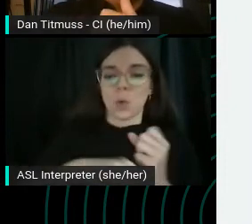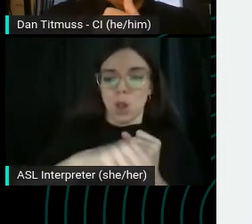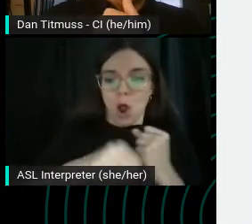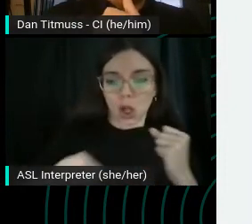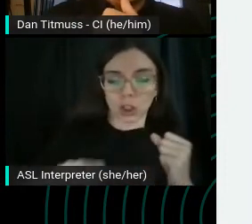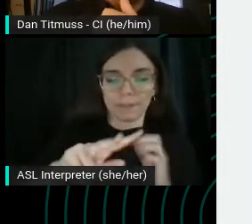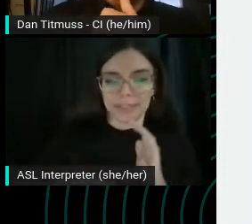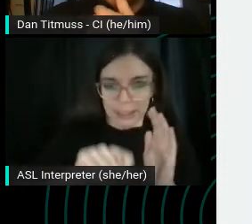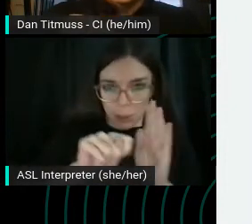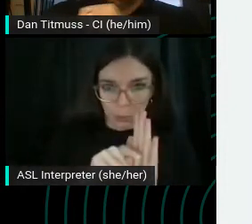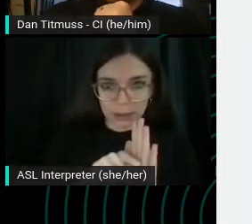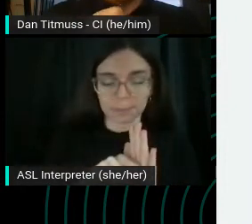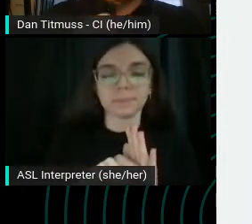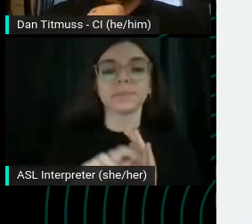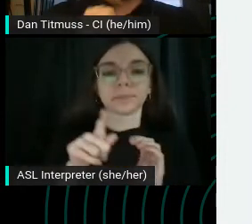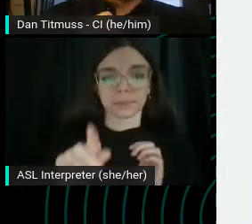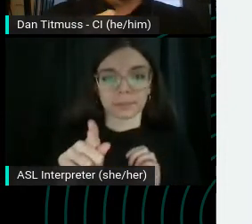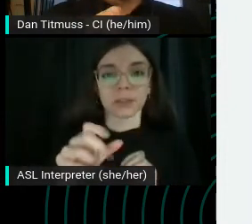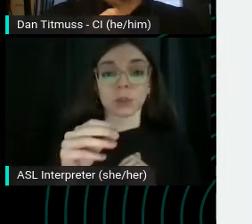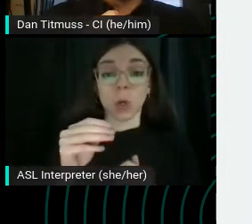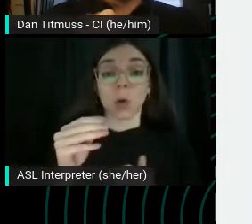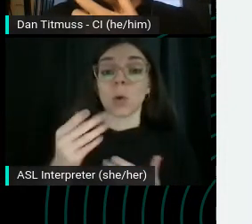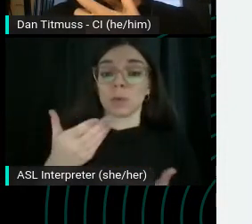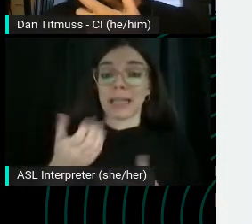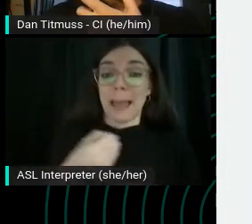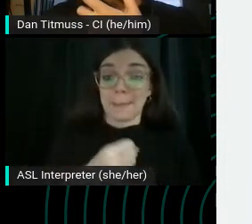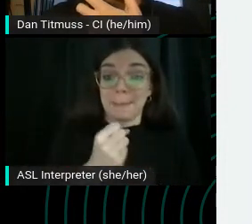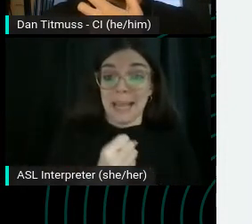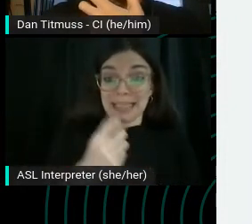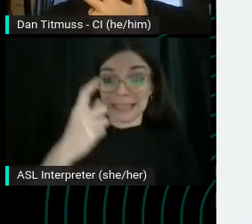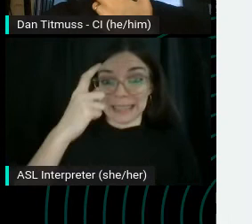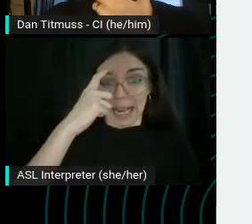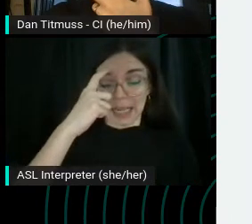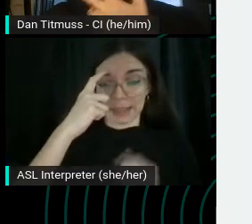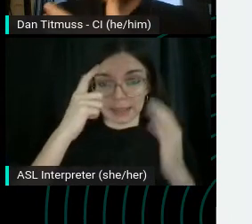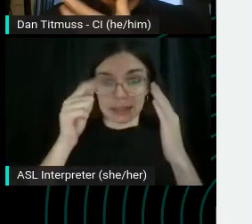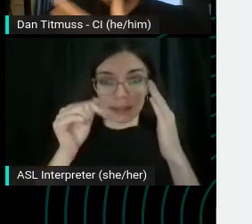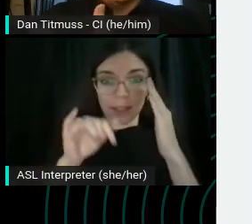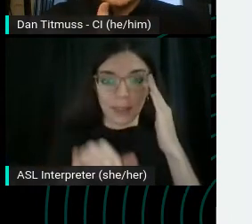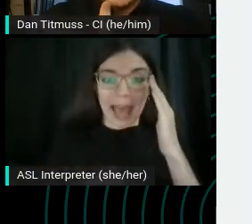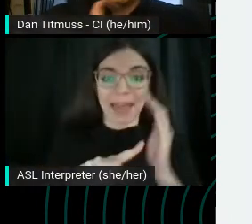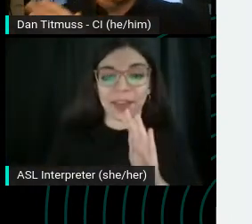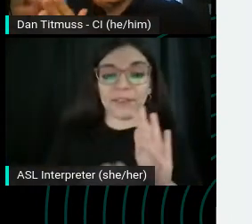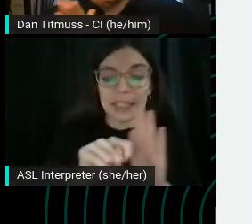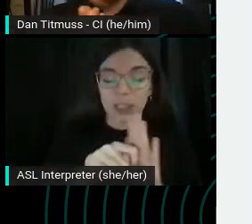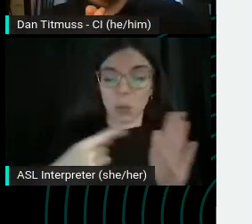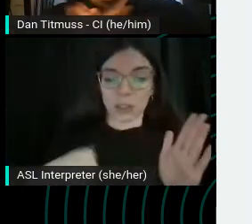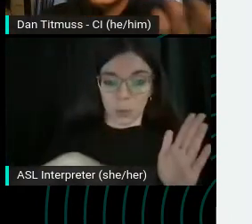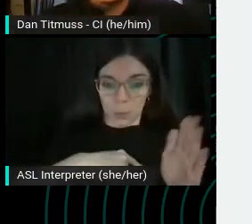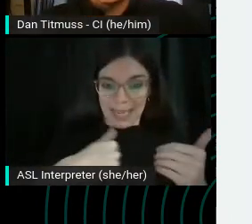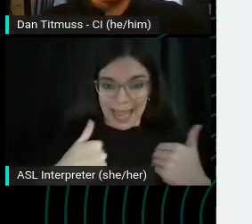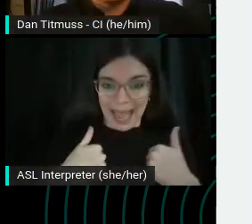for as long as possible. So, it makes sense that they, the videos that we have are longer, you